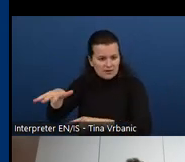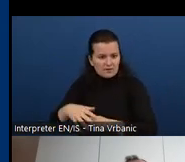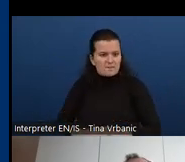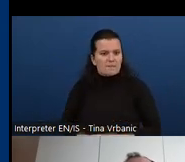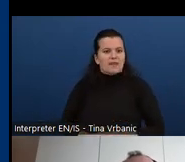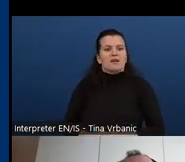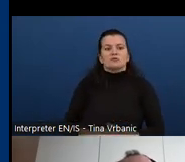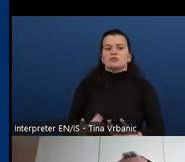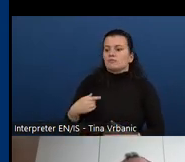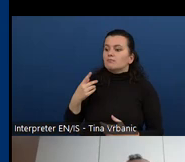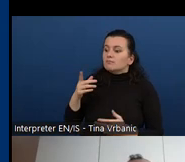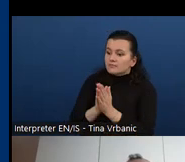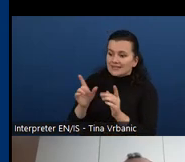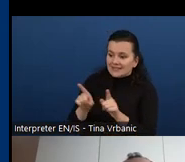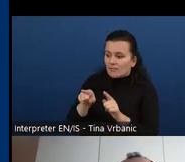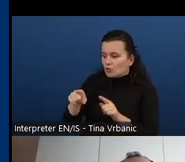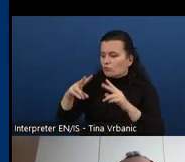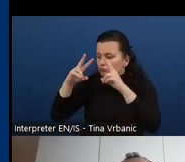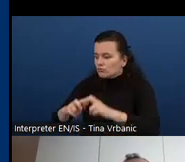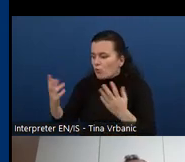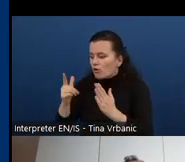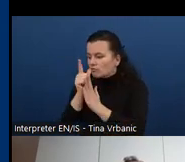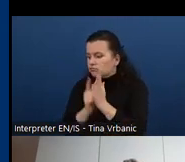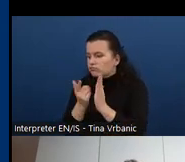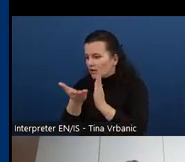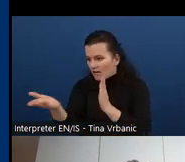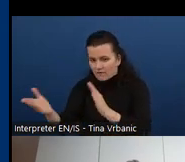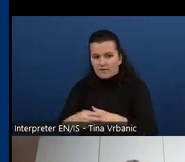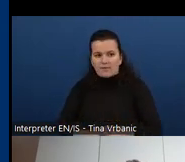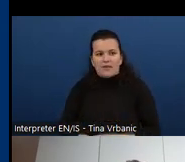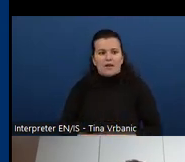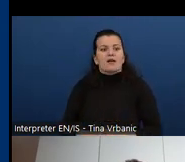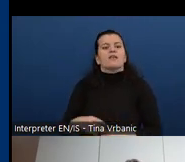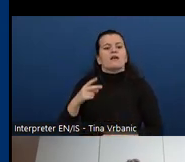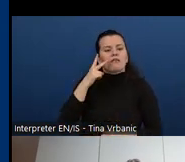And then to close this we provide some sort of easy checks, that's how we call it in W3C